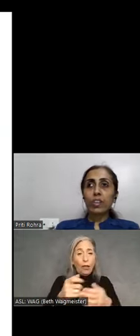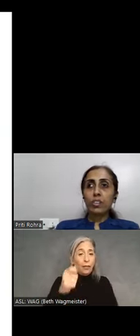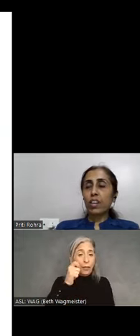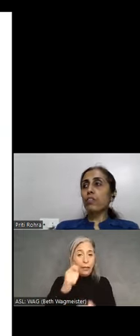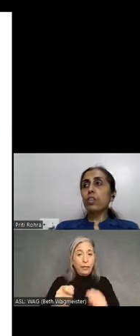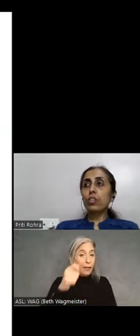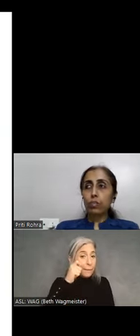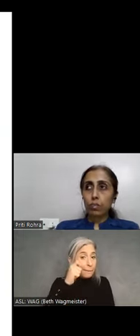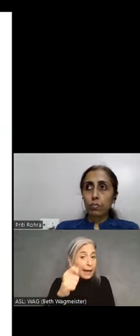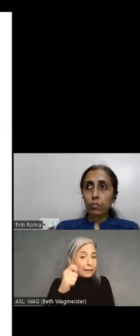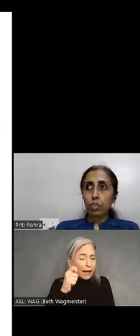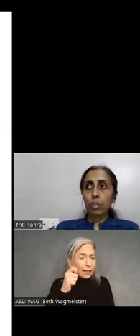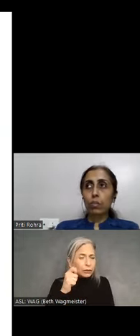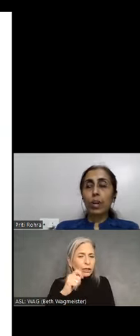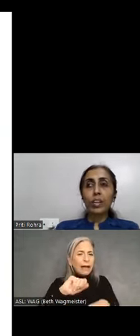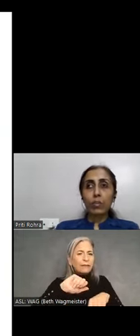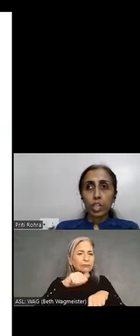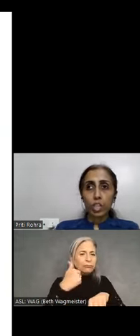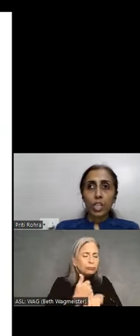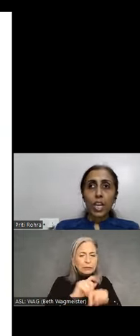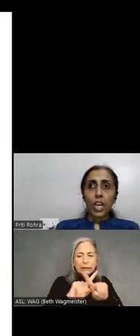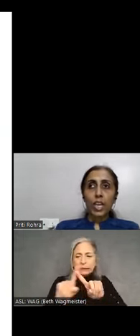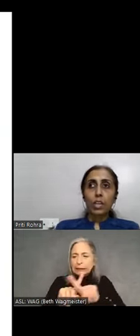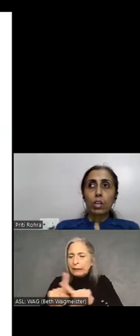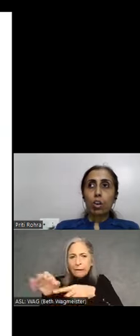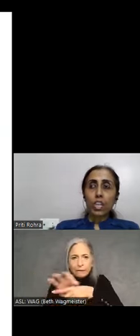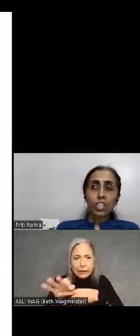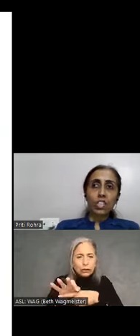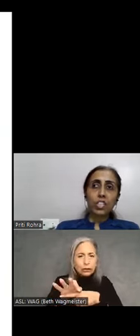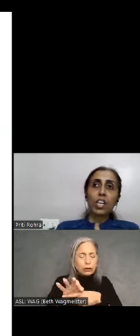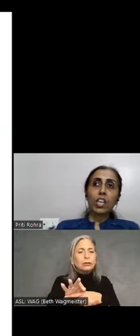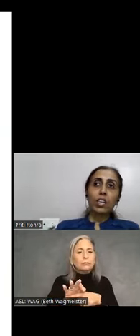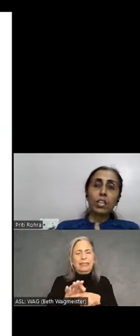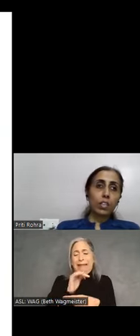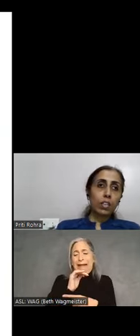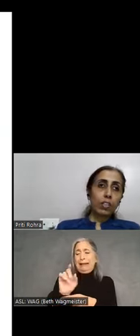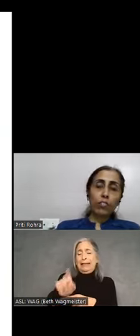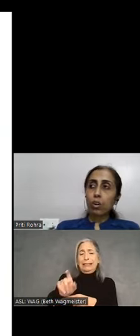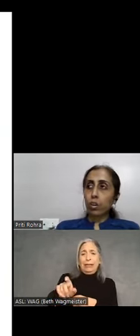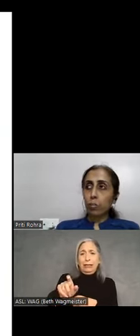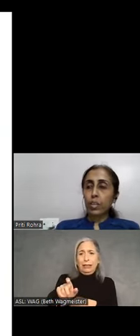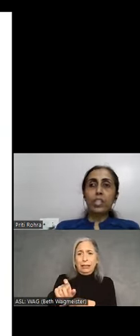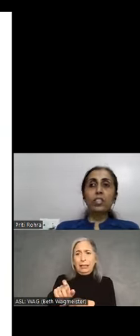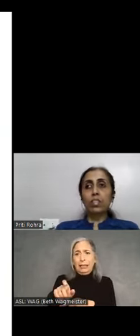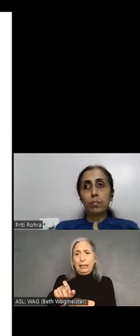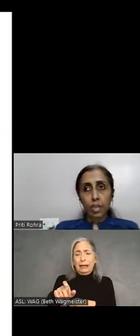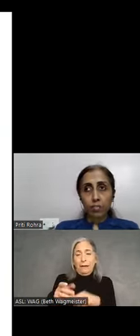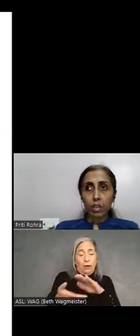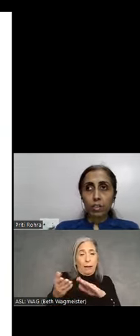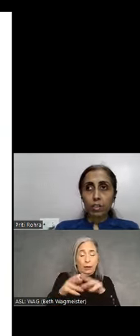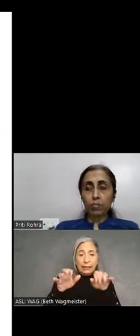set of features which are quite rich. And not necessarily default operating magnifiers would